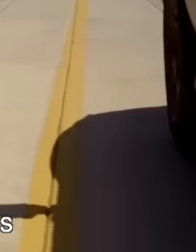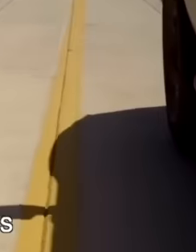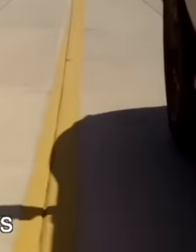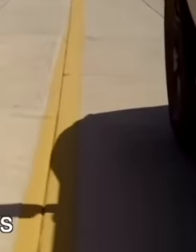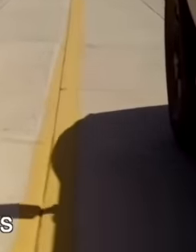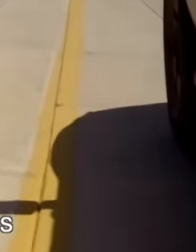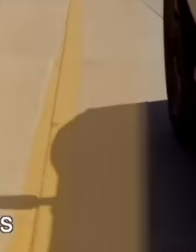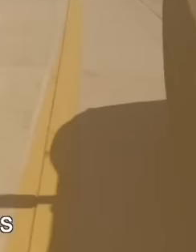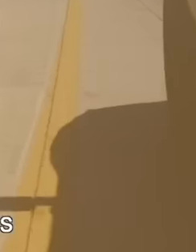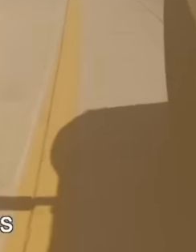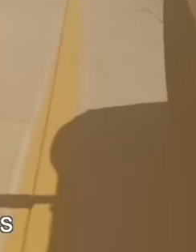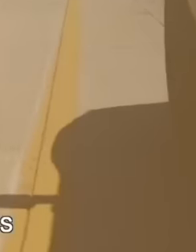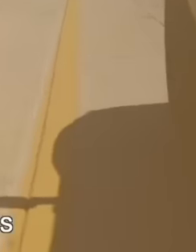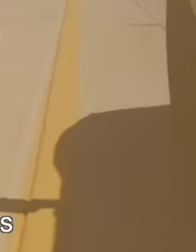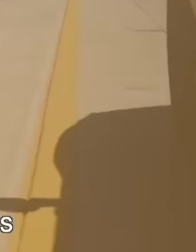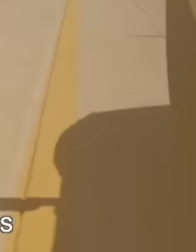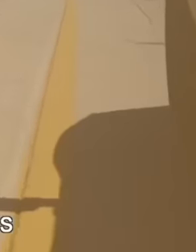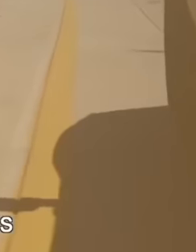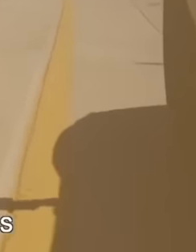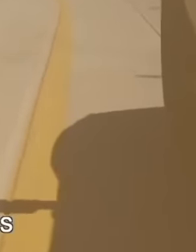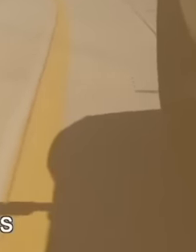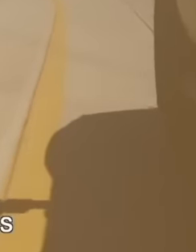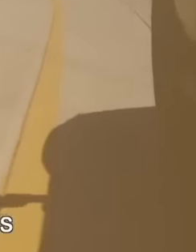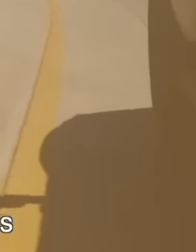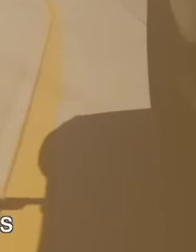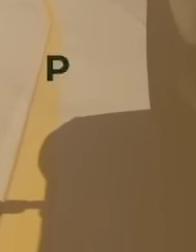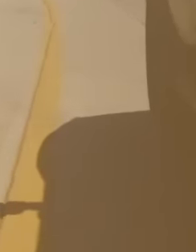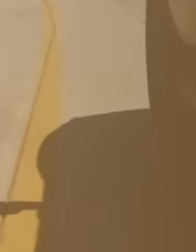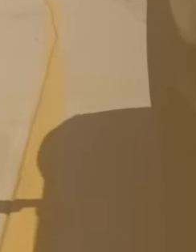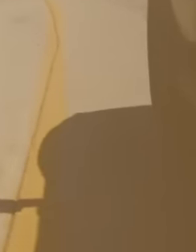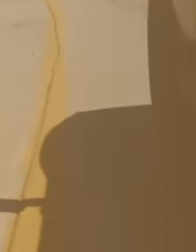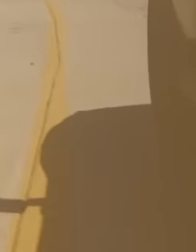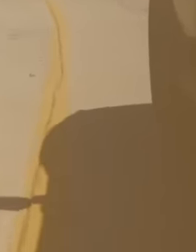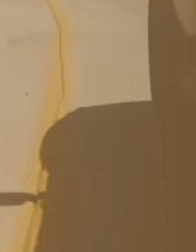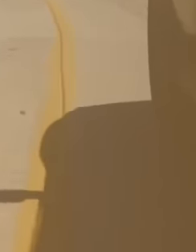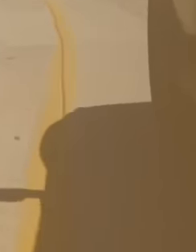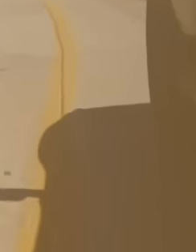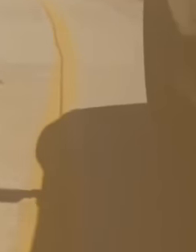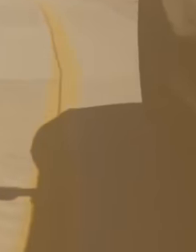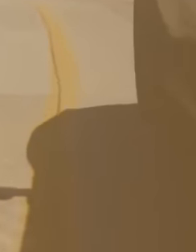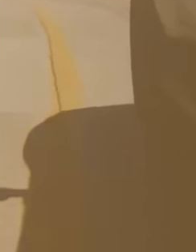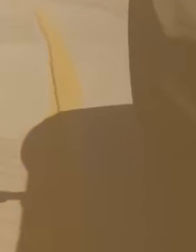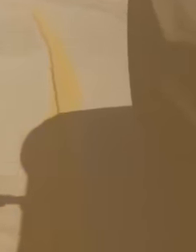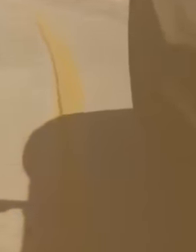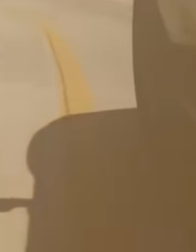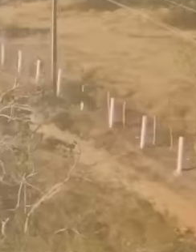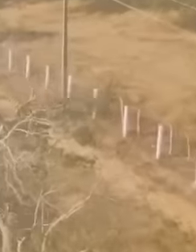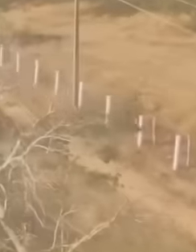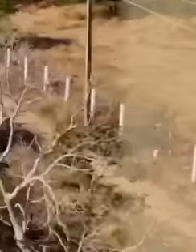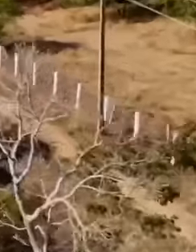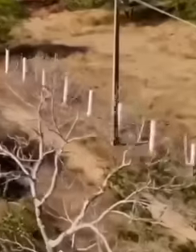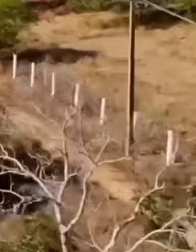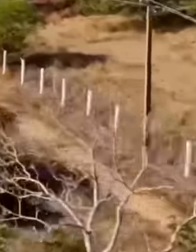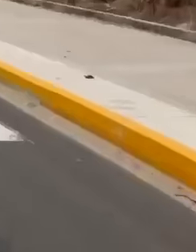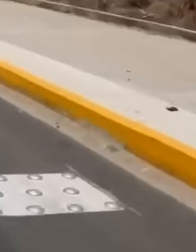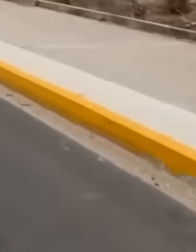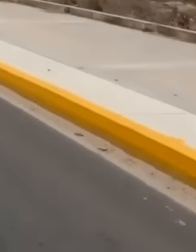this is equivalent to a total goal of 682 km and an investment of 3,254 million pesos. With works